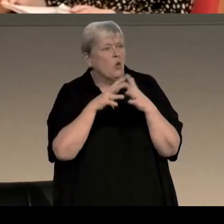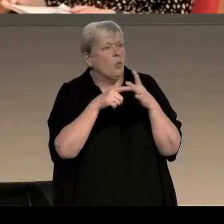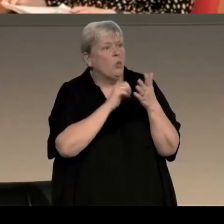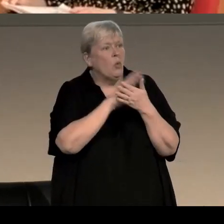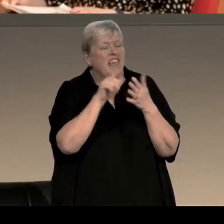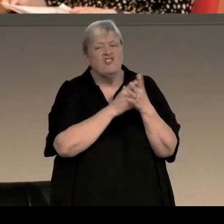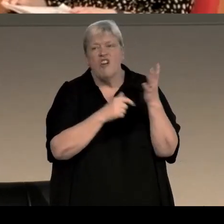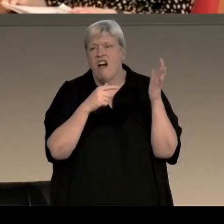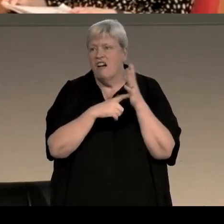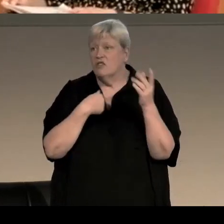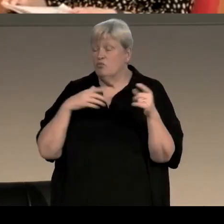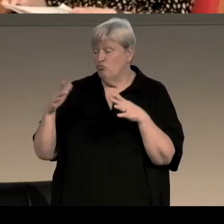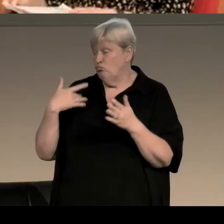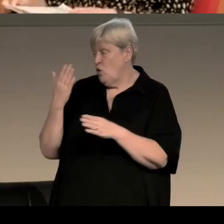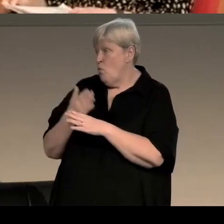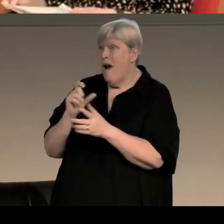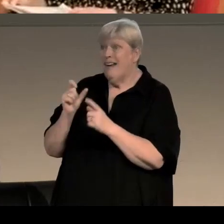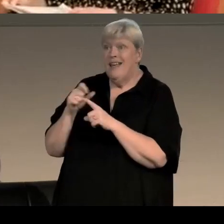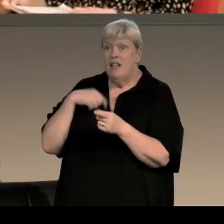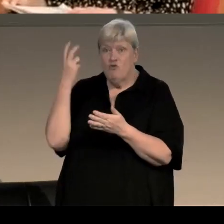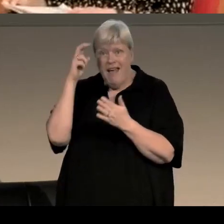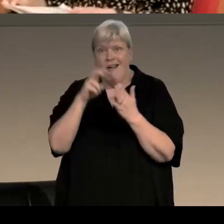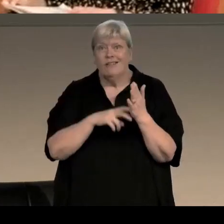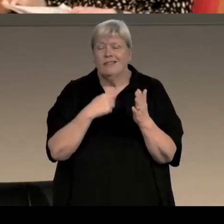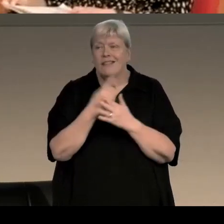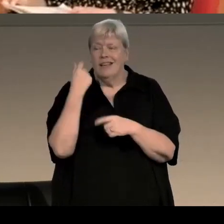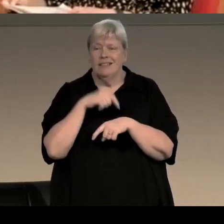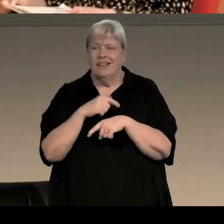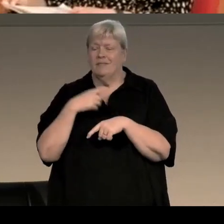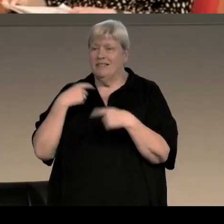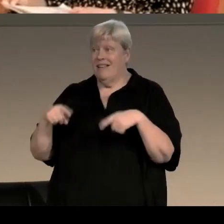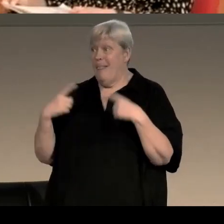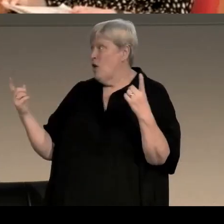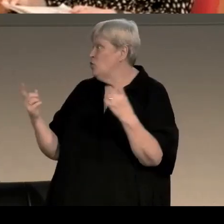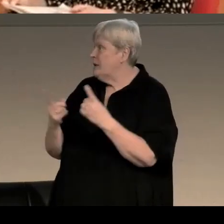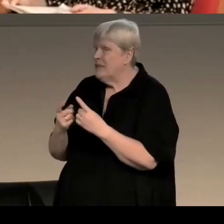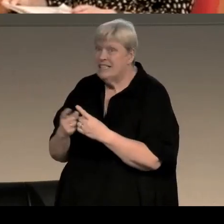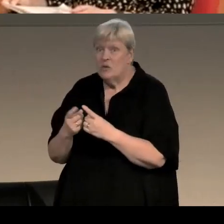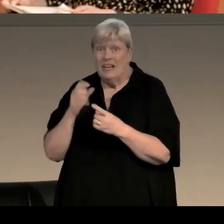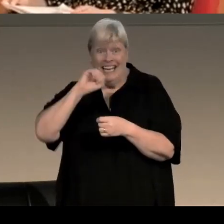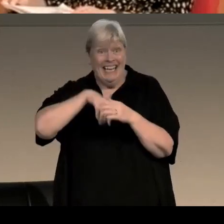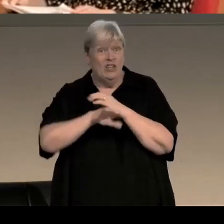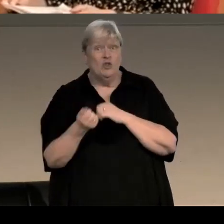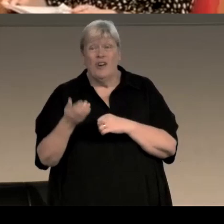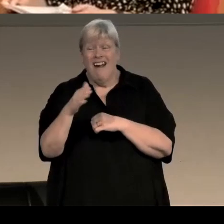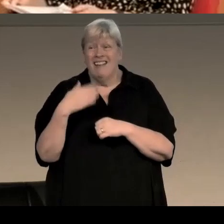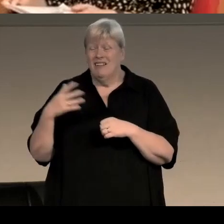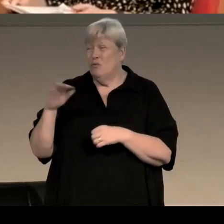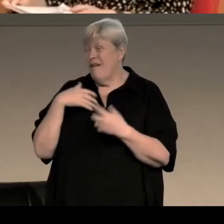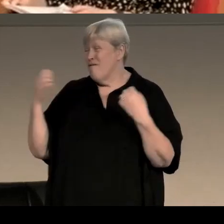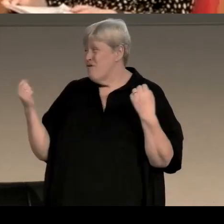for part of the time I was there, and we had a - as soon as you were allowed to meet somebody else in your own garden, we had a freezing cold afternoon in her garden,